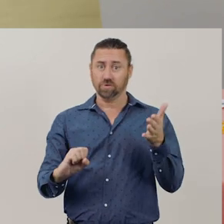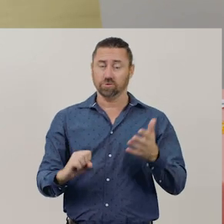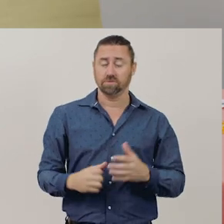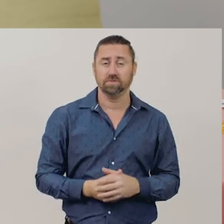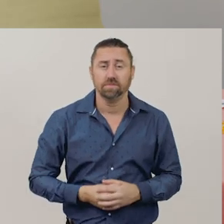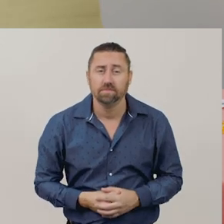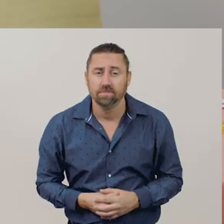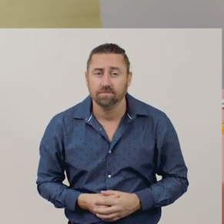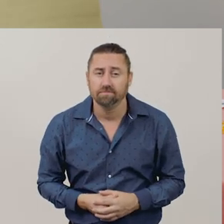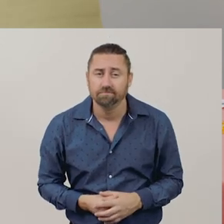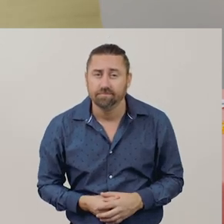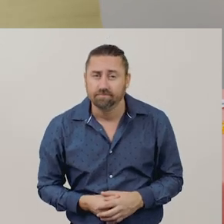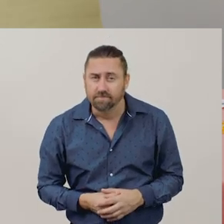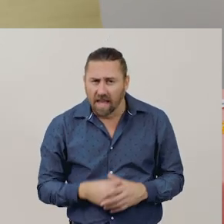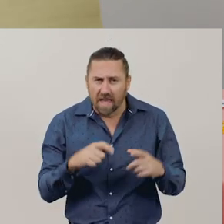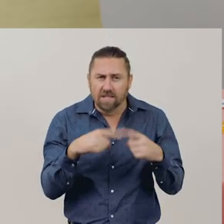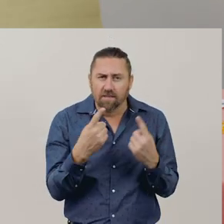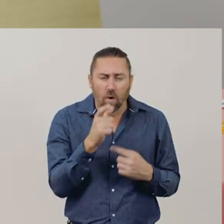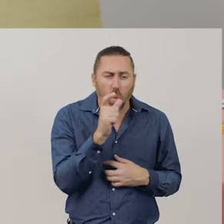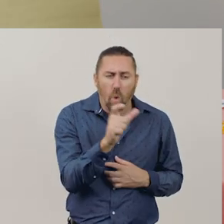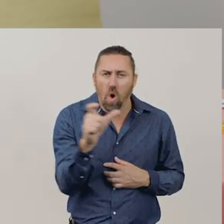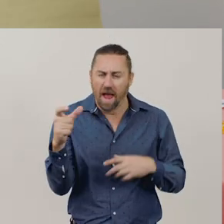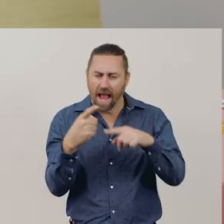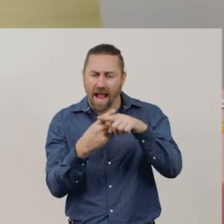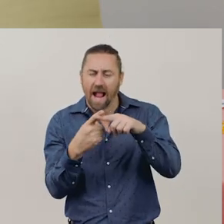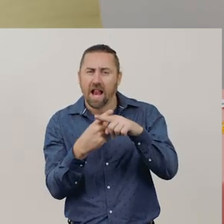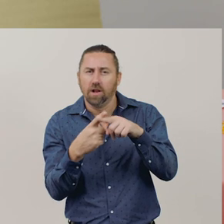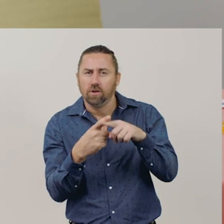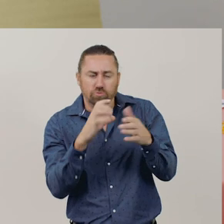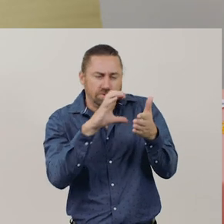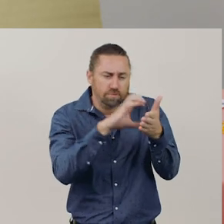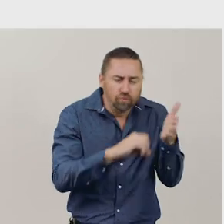We use many different words and phrases to talk about subtraction.